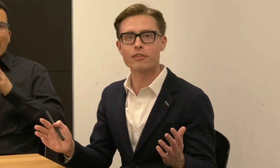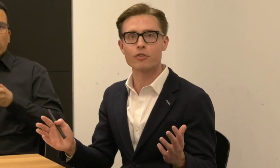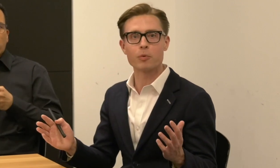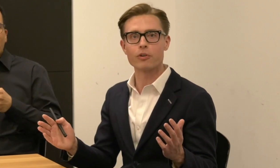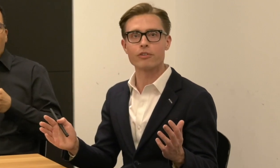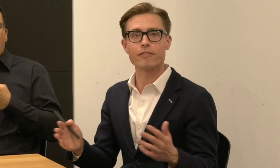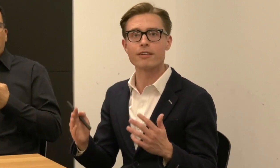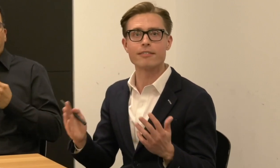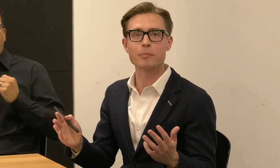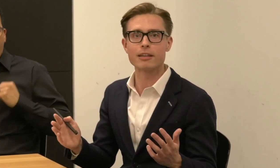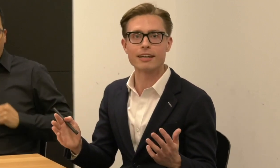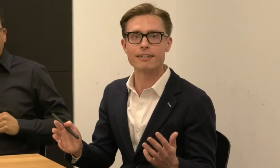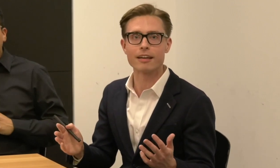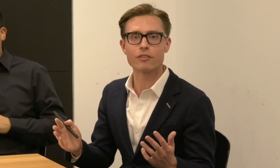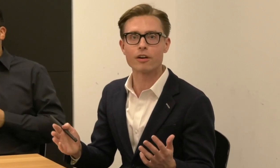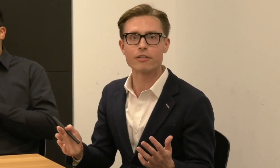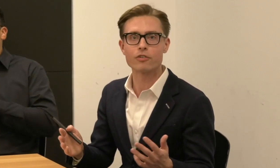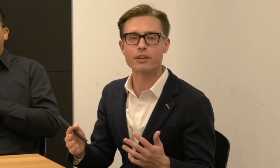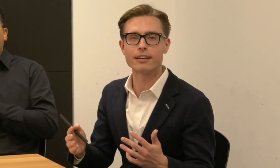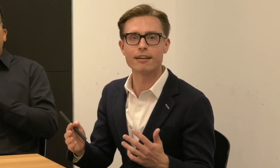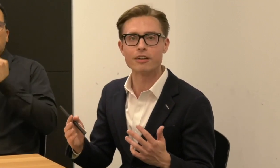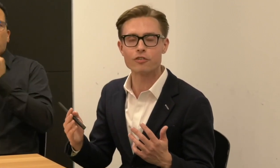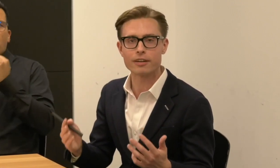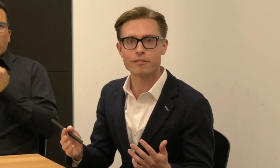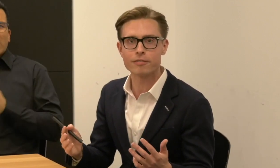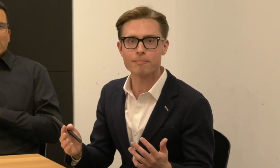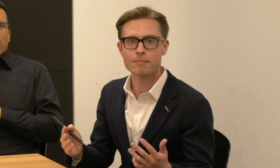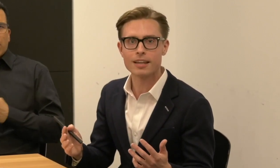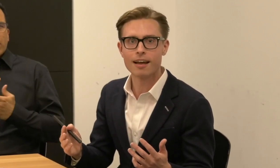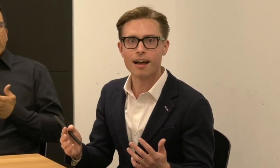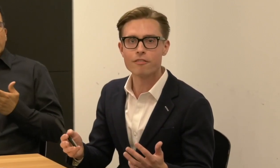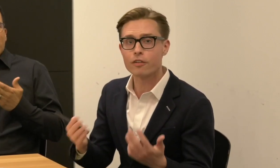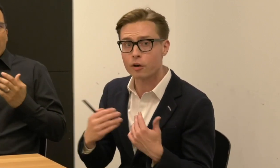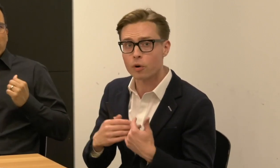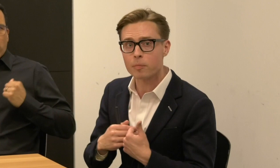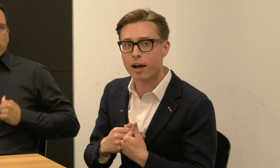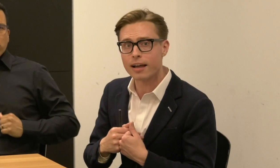the supporters of our Disability. Dance. Artistry initiative for their work behind the scenes.